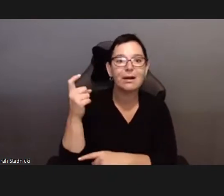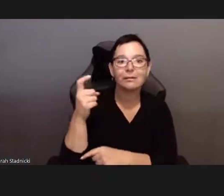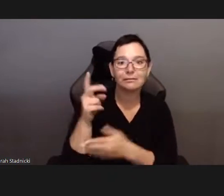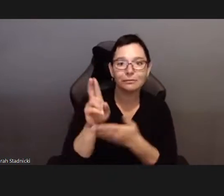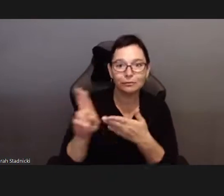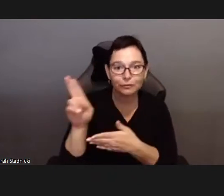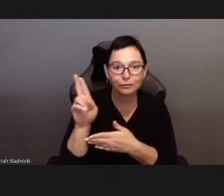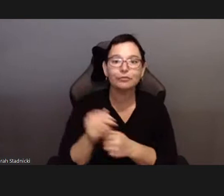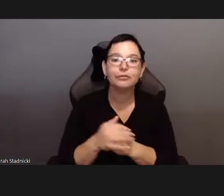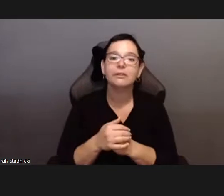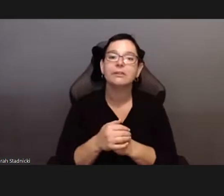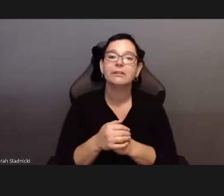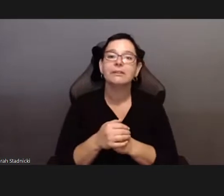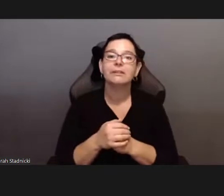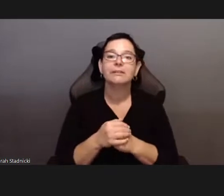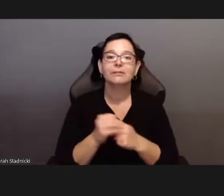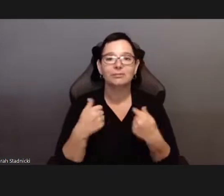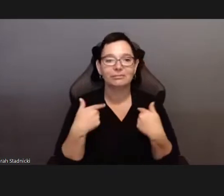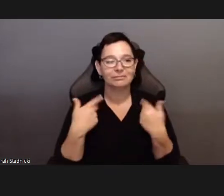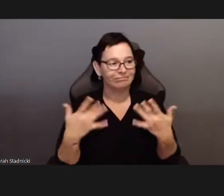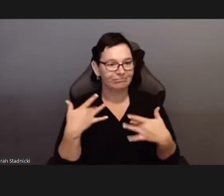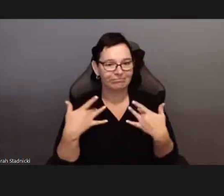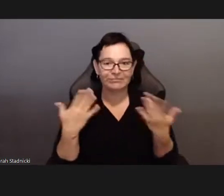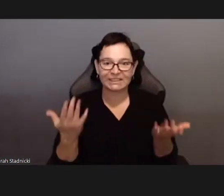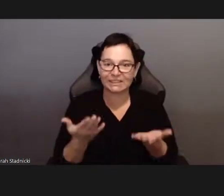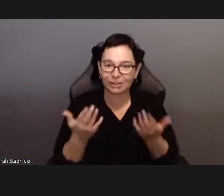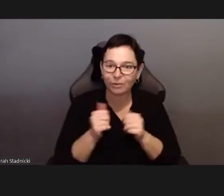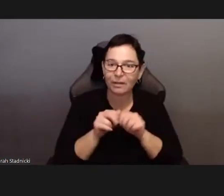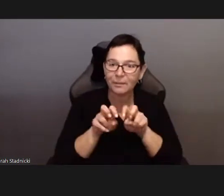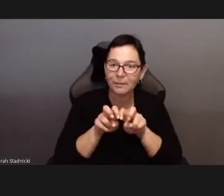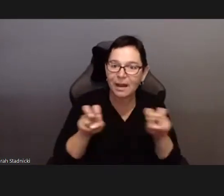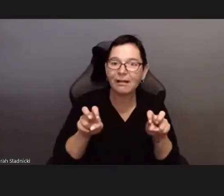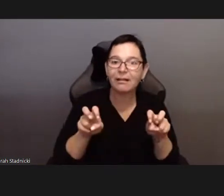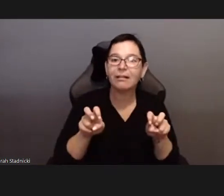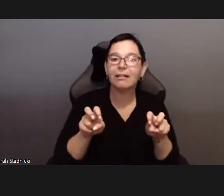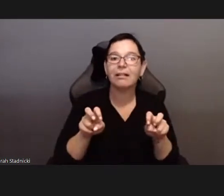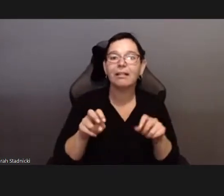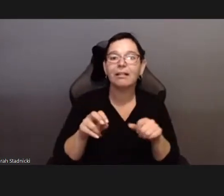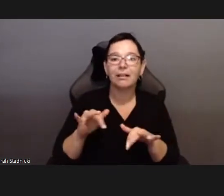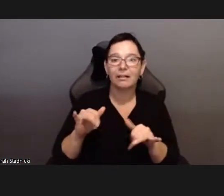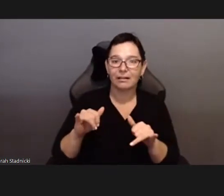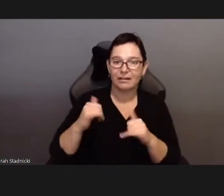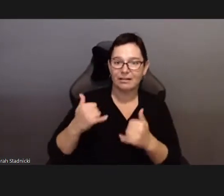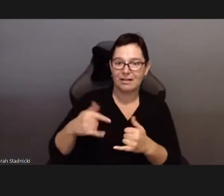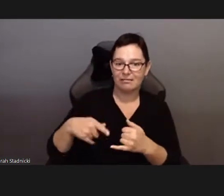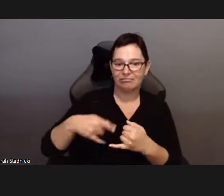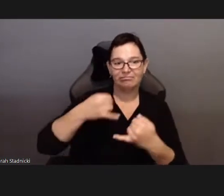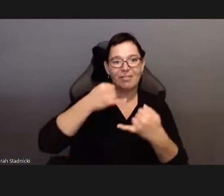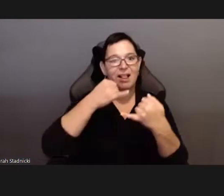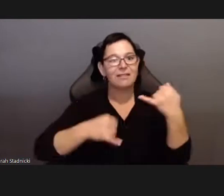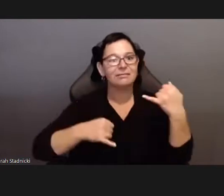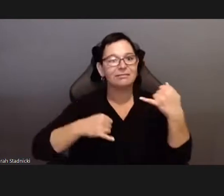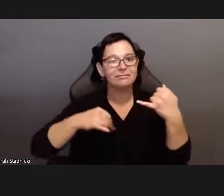I am a faculty member in the school fo disability studies.